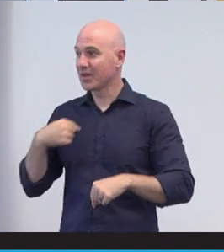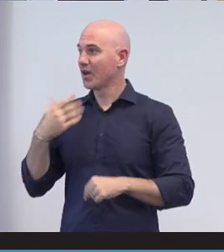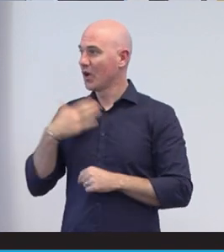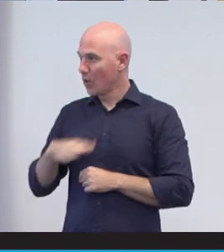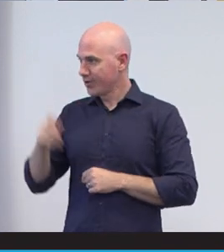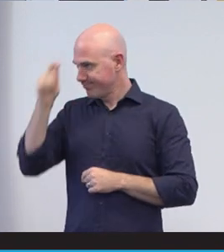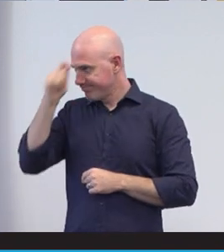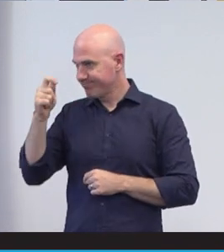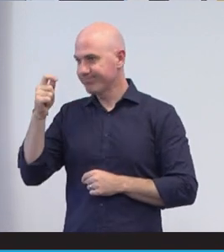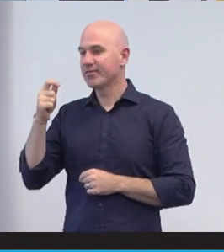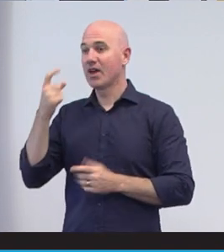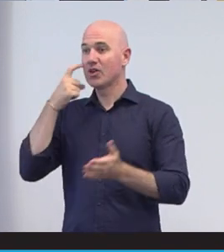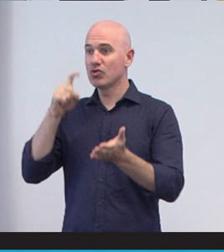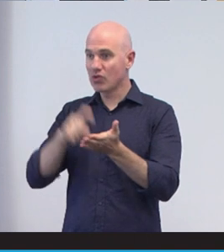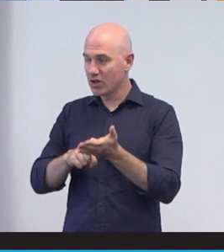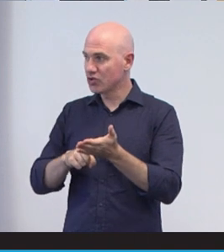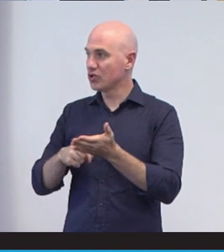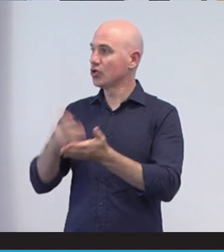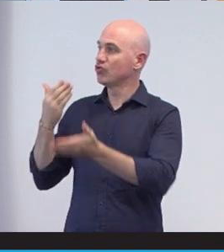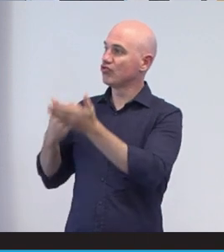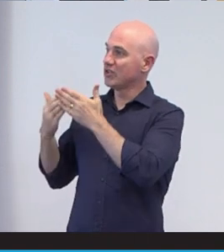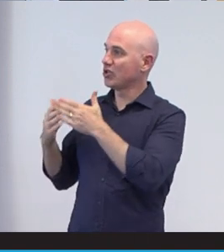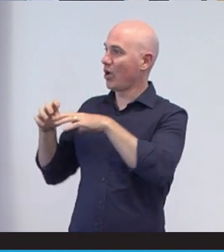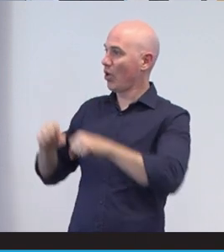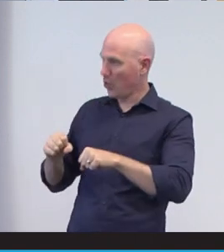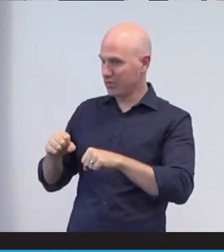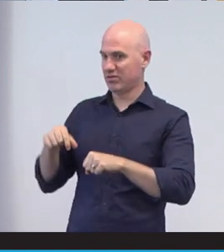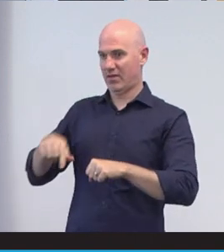respects and acknowledge the traditional owners and the custodians of the land of which we meet